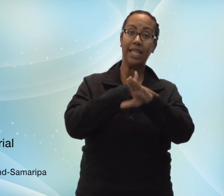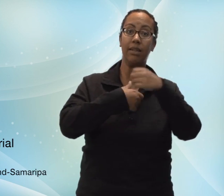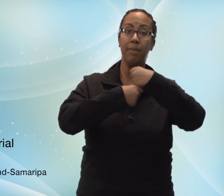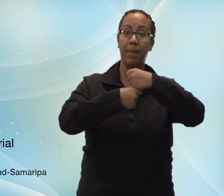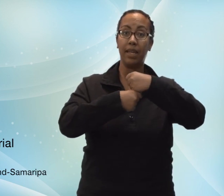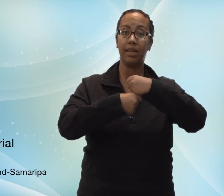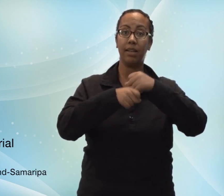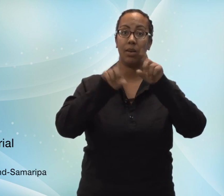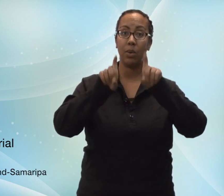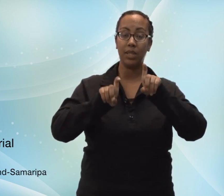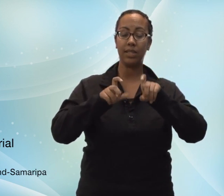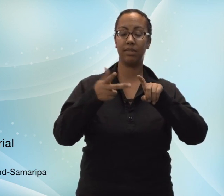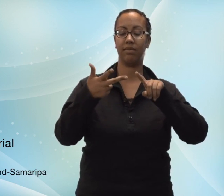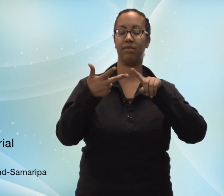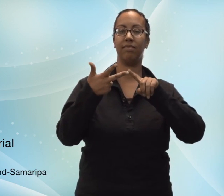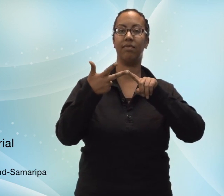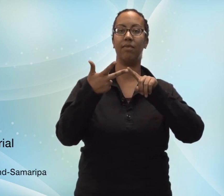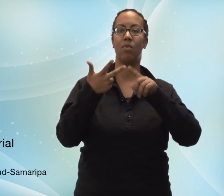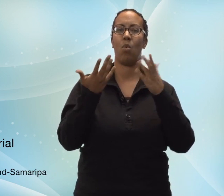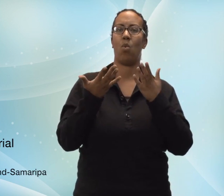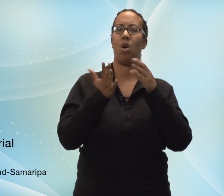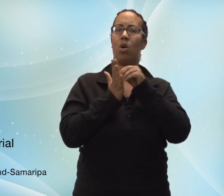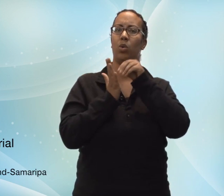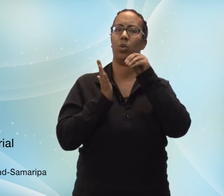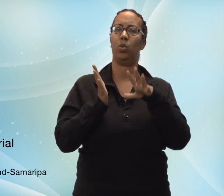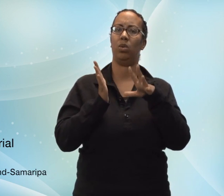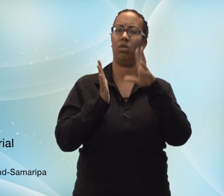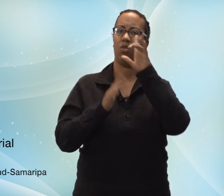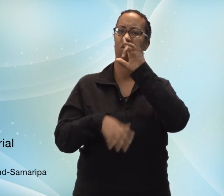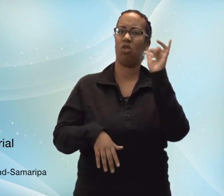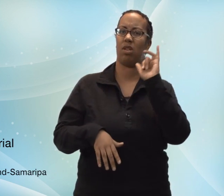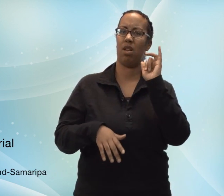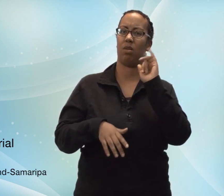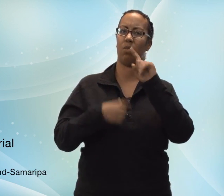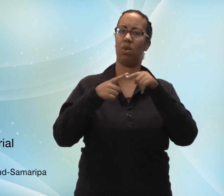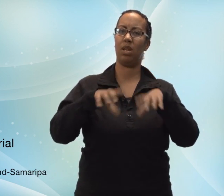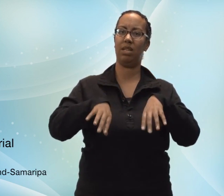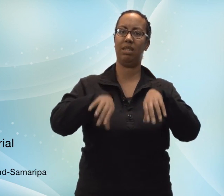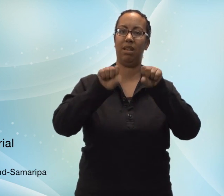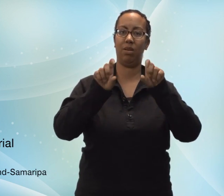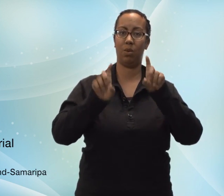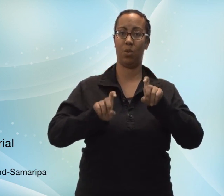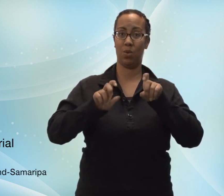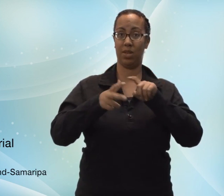The second part is going to be how to get in and create a quiz. And the third part is going to be what it looks like for students to go in and take the quiz.